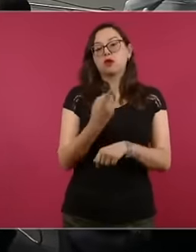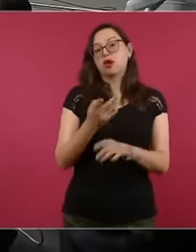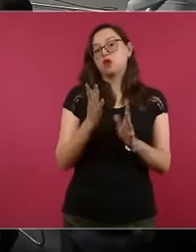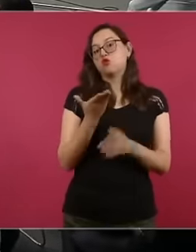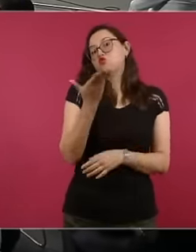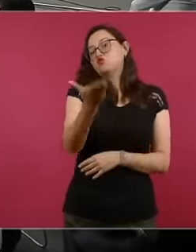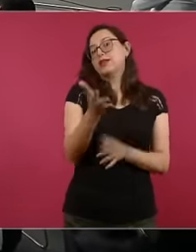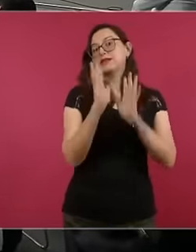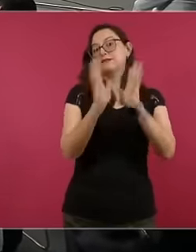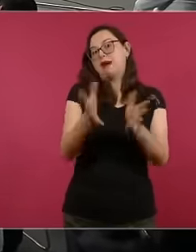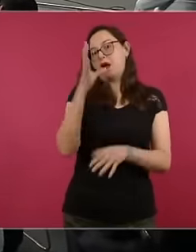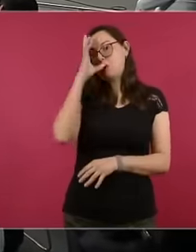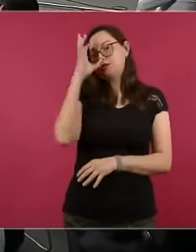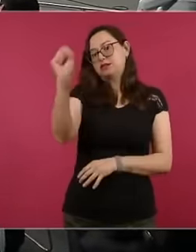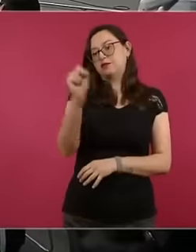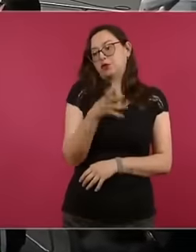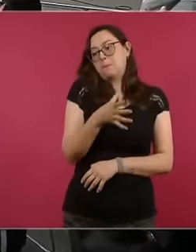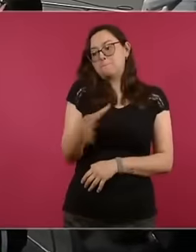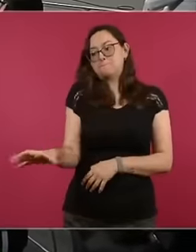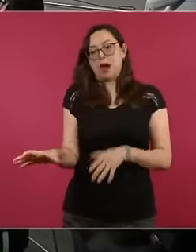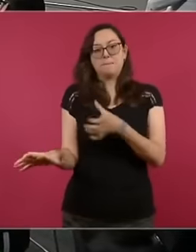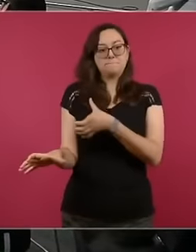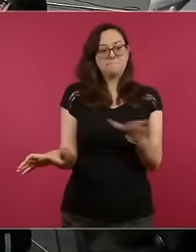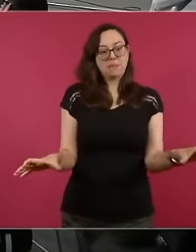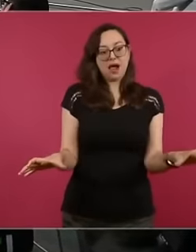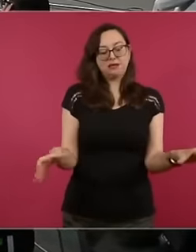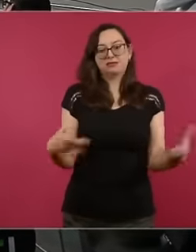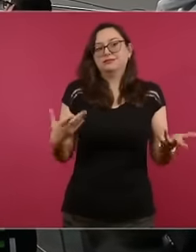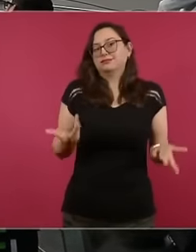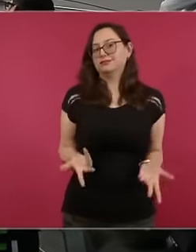I would like to ask you, even knowing what the law states regarding electoral matters, the